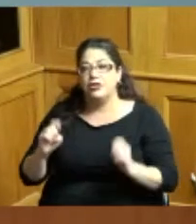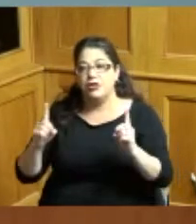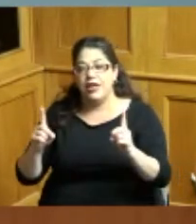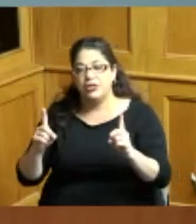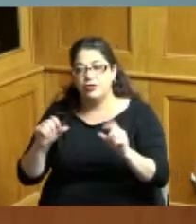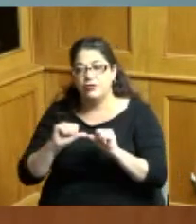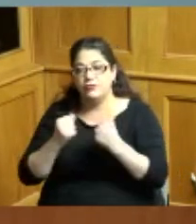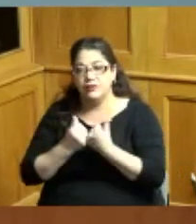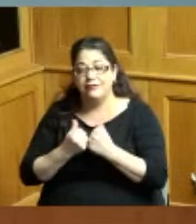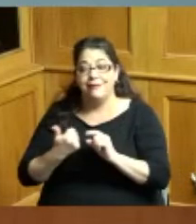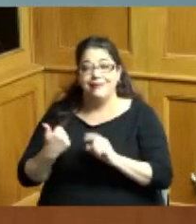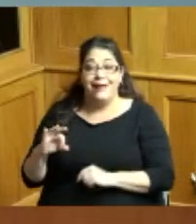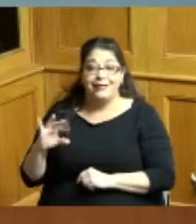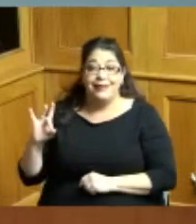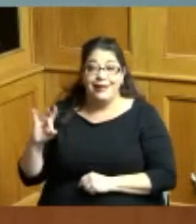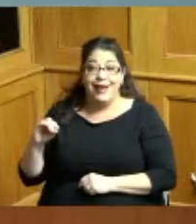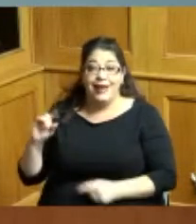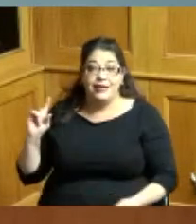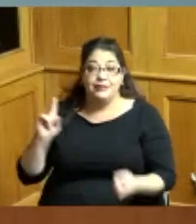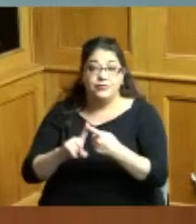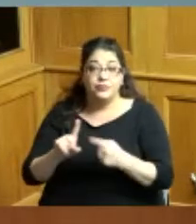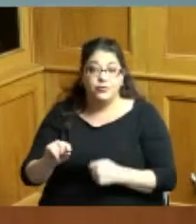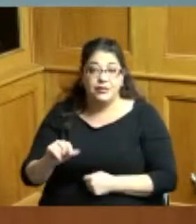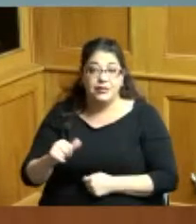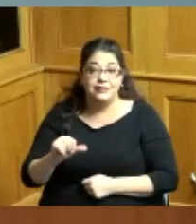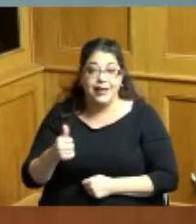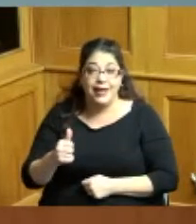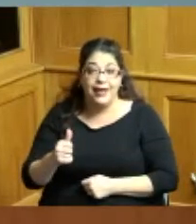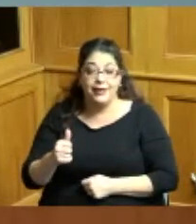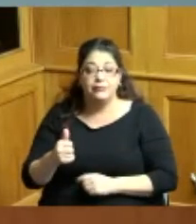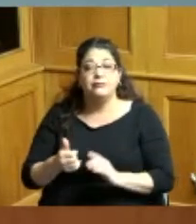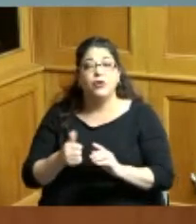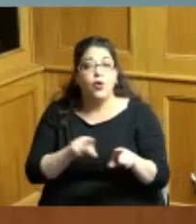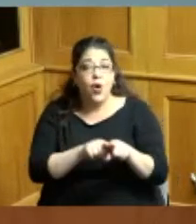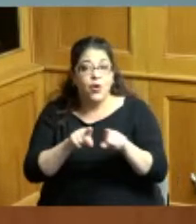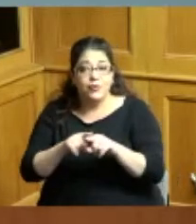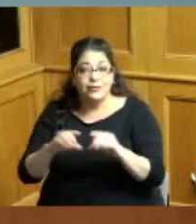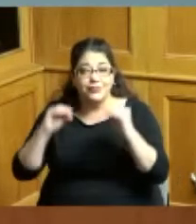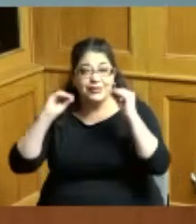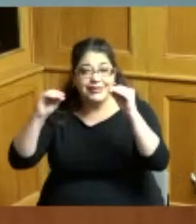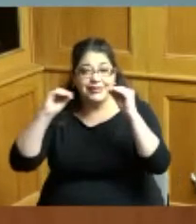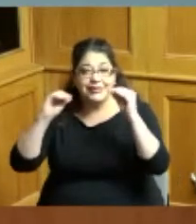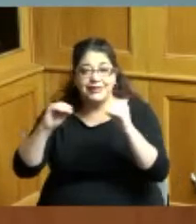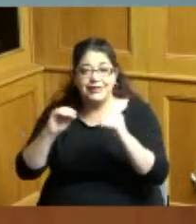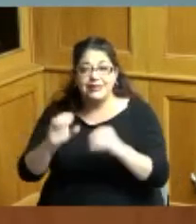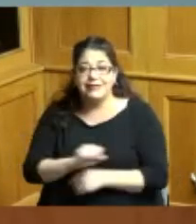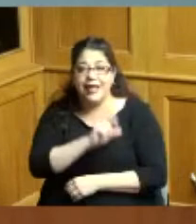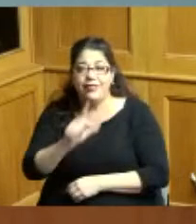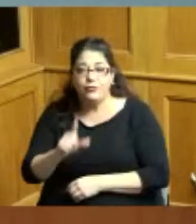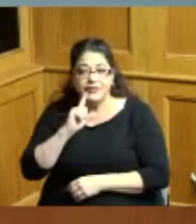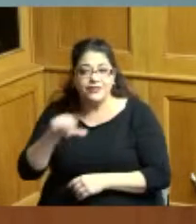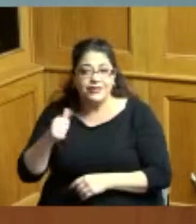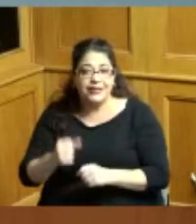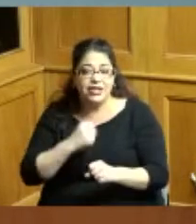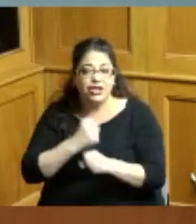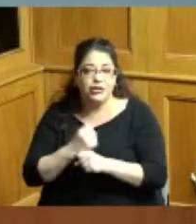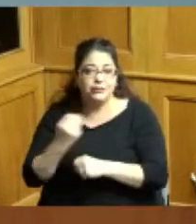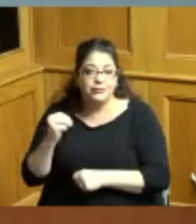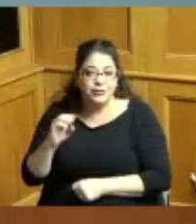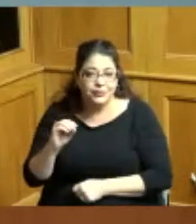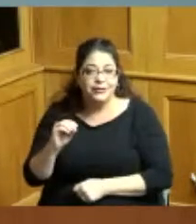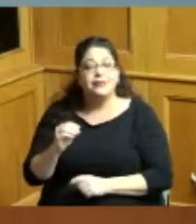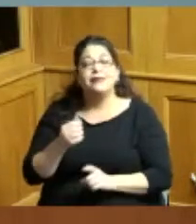from 1980 to 2010 and as a teacher in suburban St Louis for 12 years and whereas Mr Johnson gives